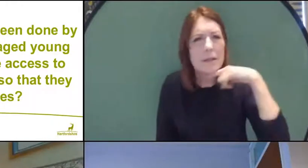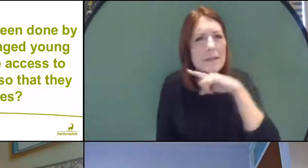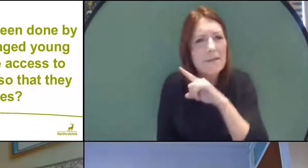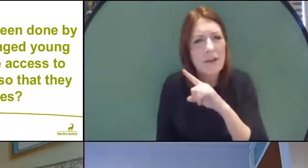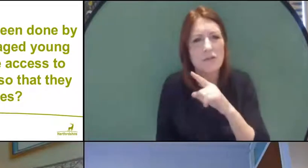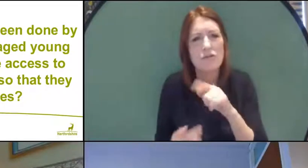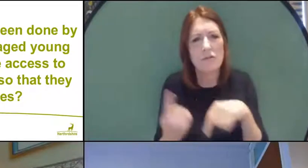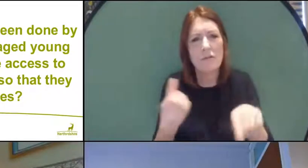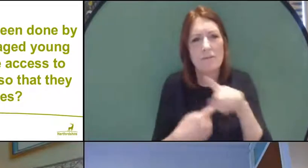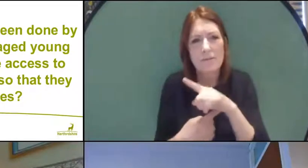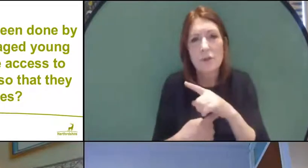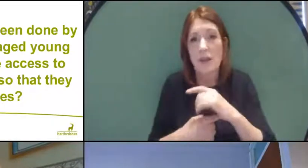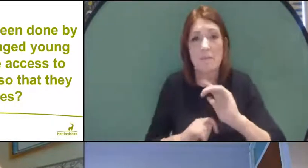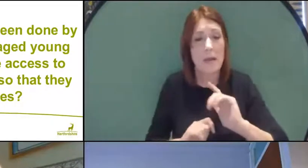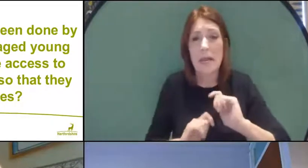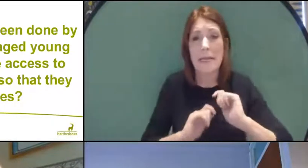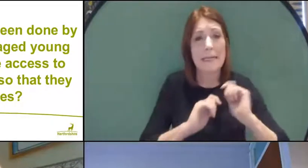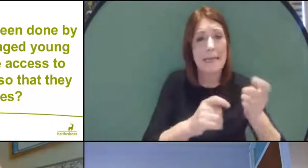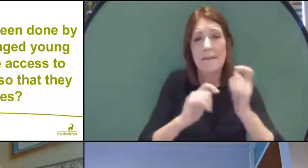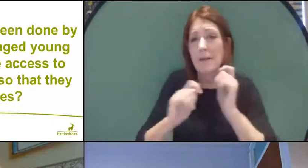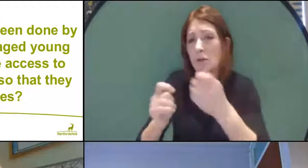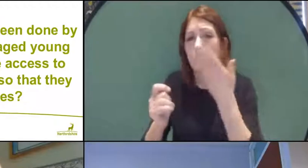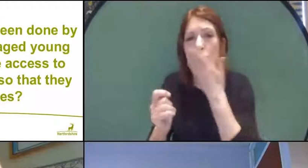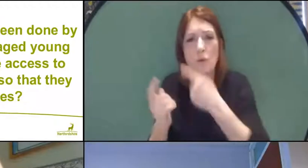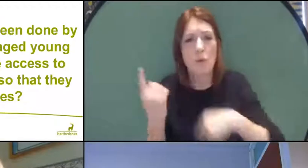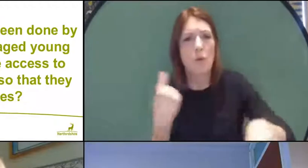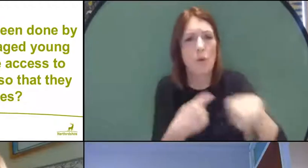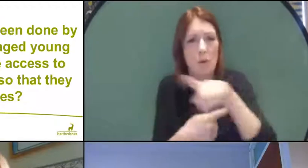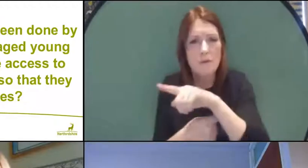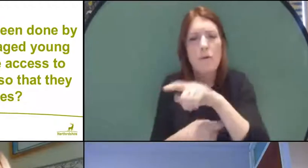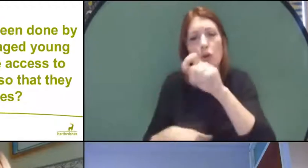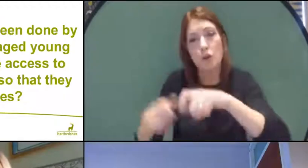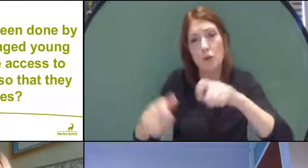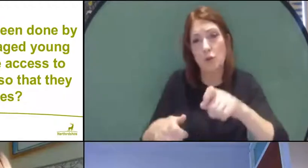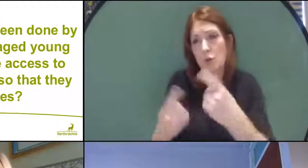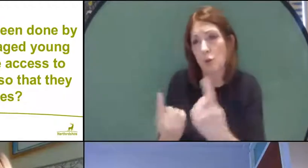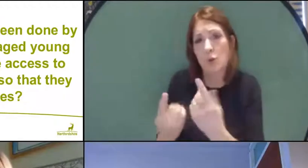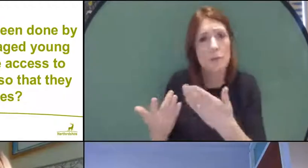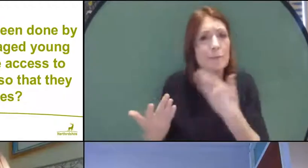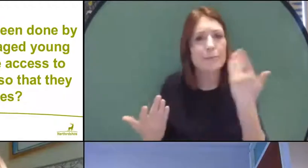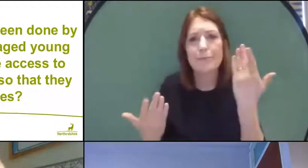that have gone to schools for students who don't have access to their laptop.